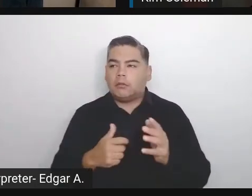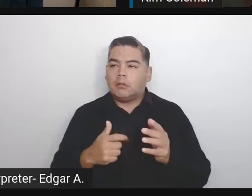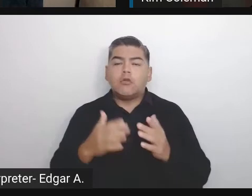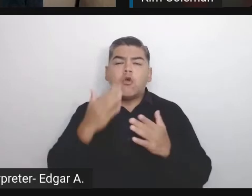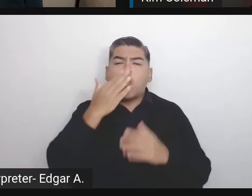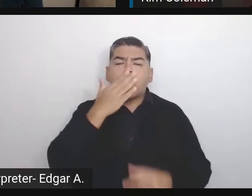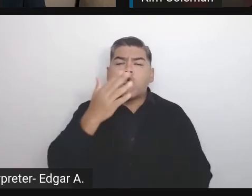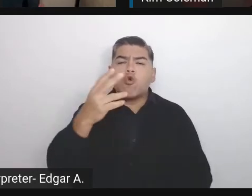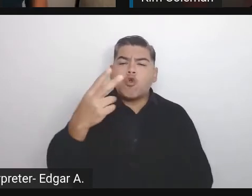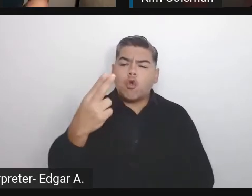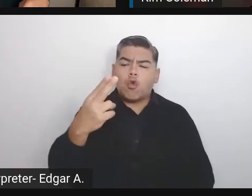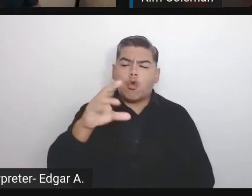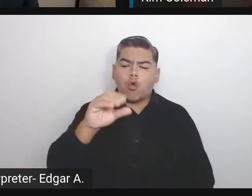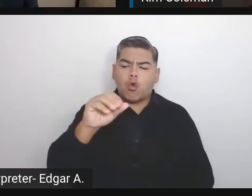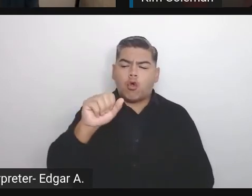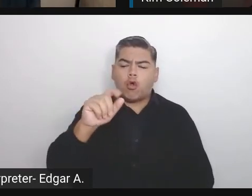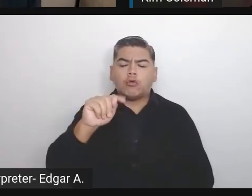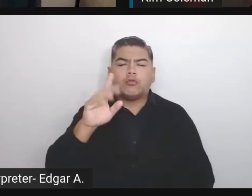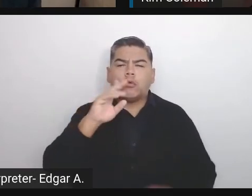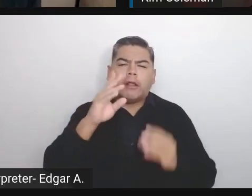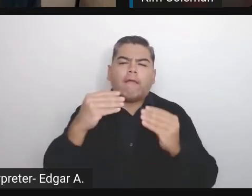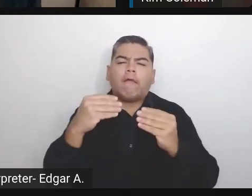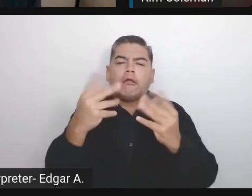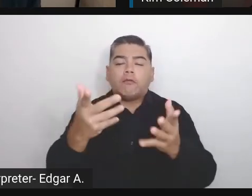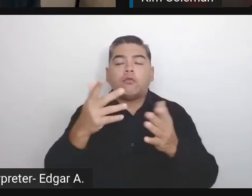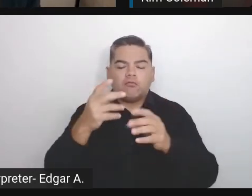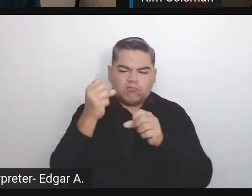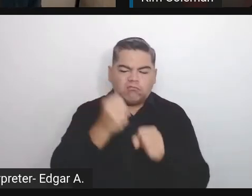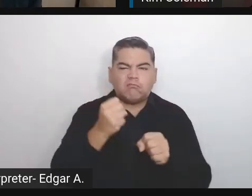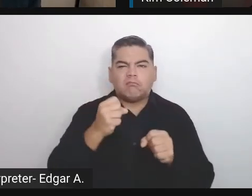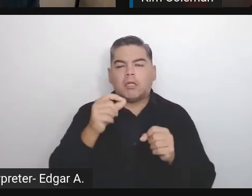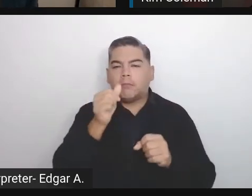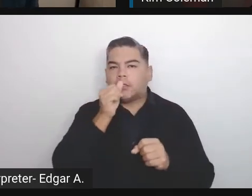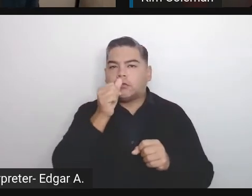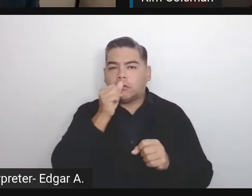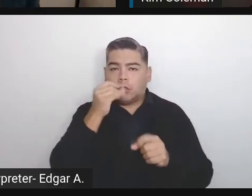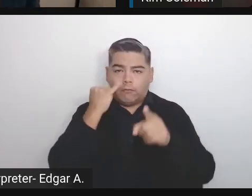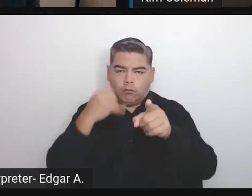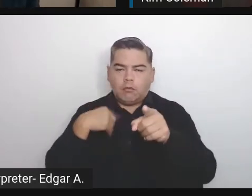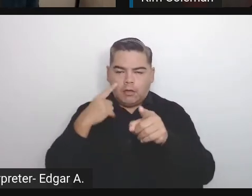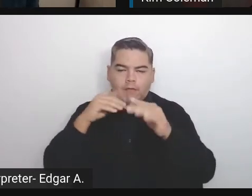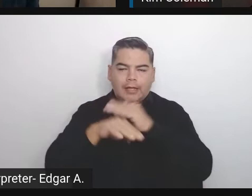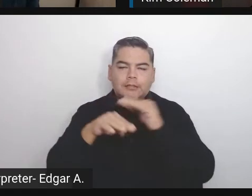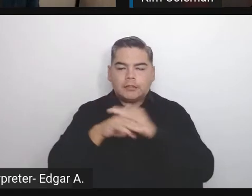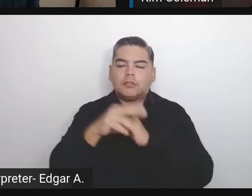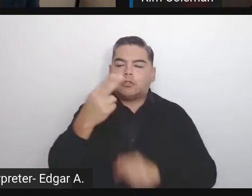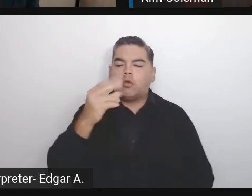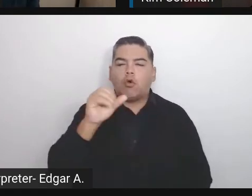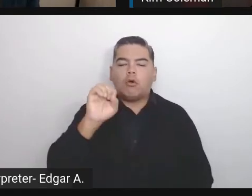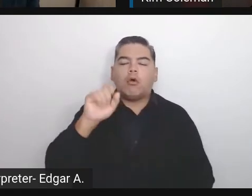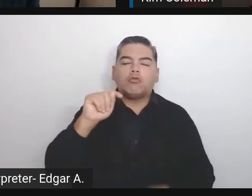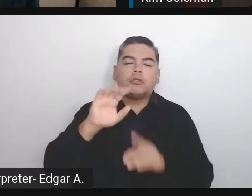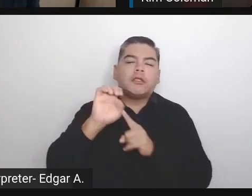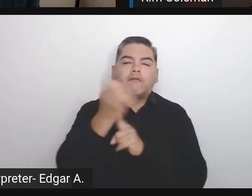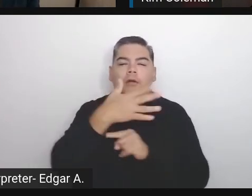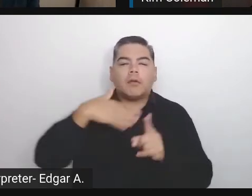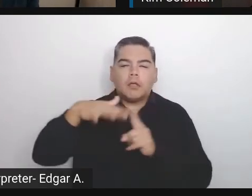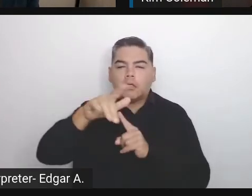to give you a strong password if you do have access to log into the hosting environment and to your hosting account directly, for sure.